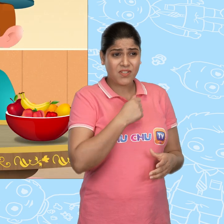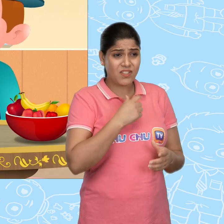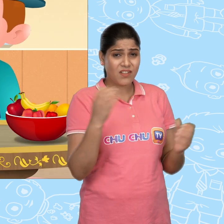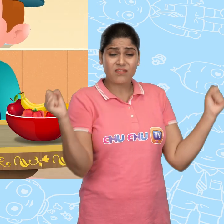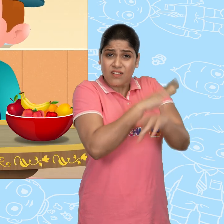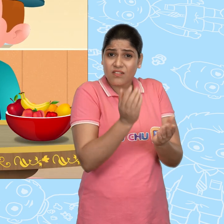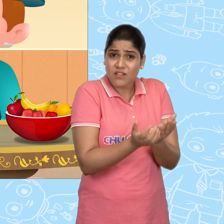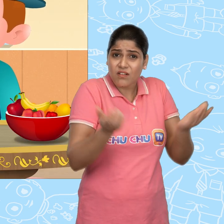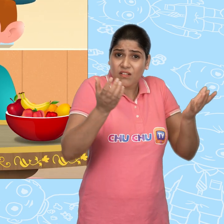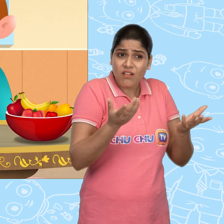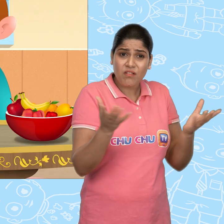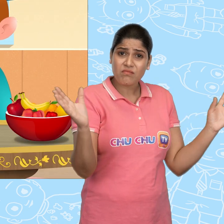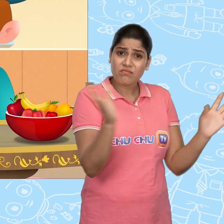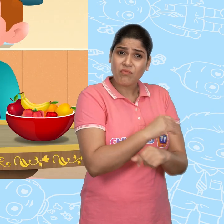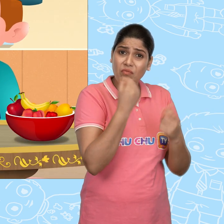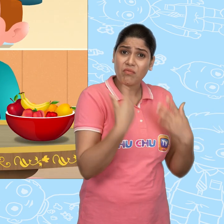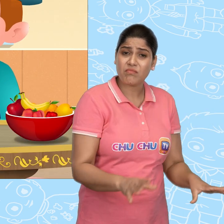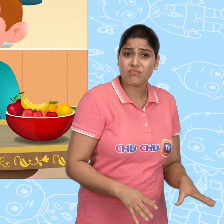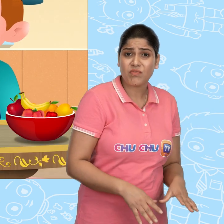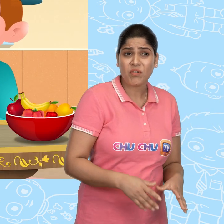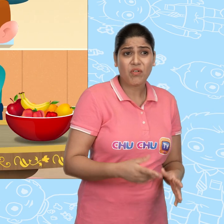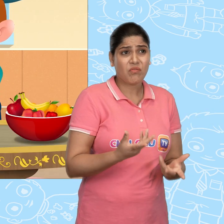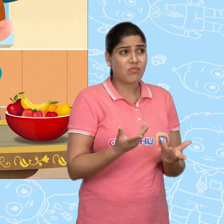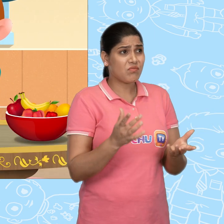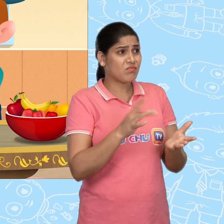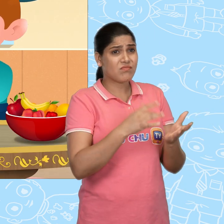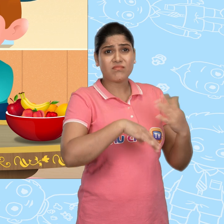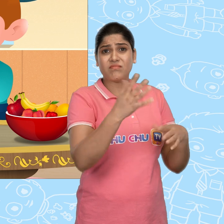My magical bowl is missing, Jill! Where could it go?